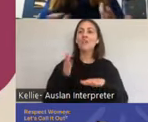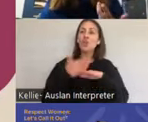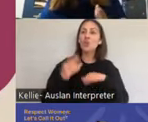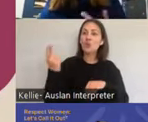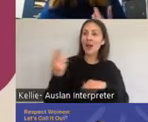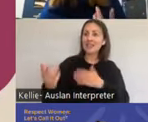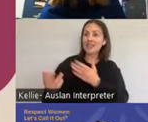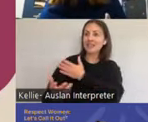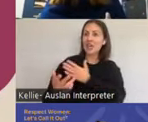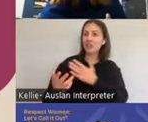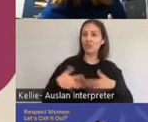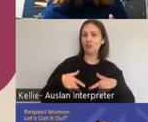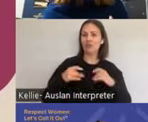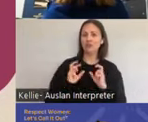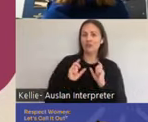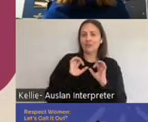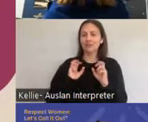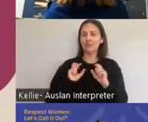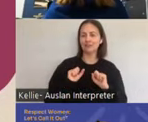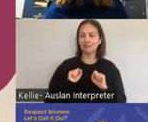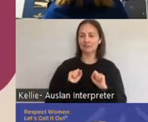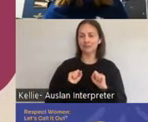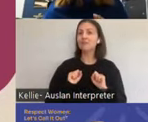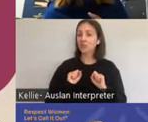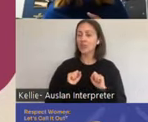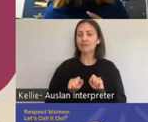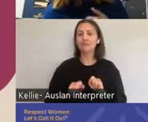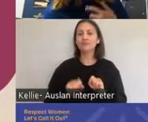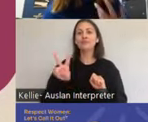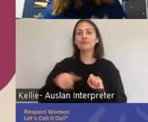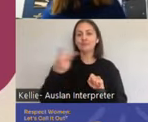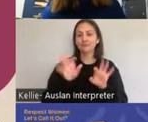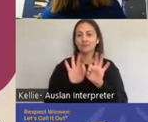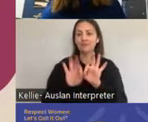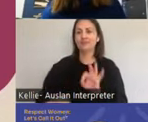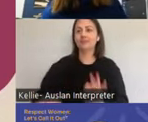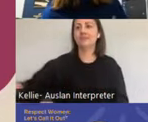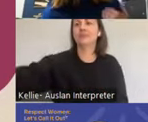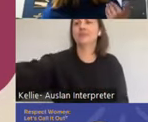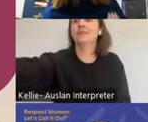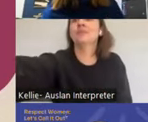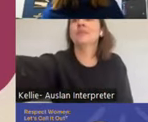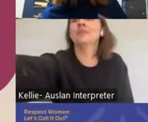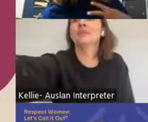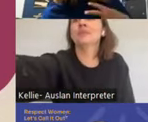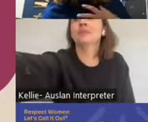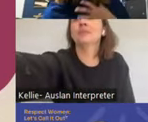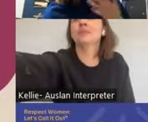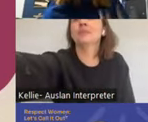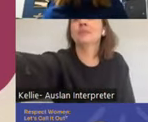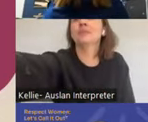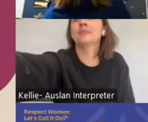what that concept is really changes to head space. As I said before, we know that multiple